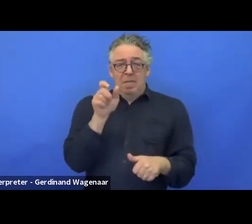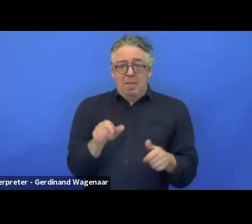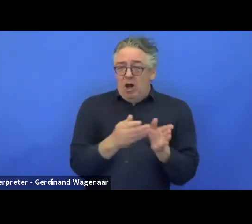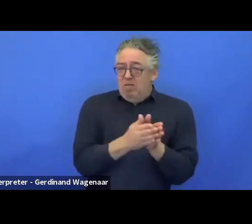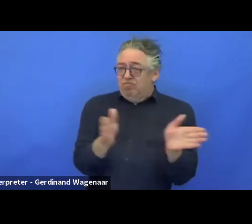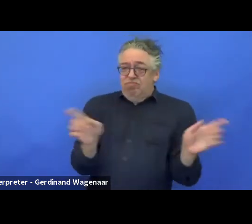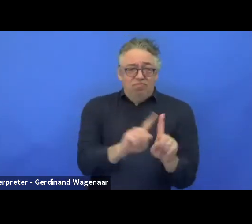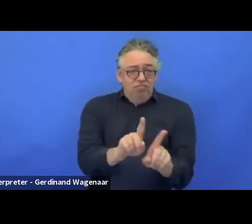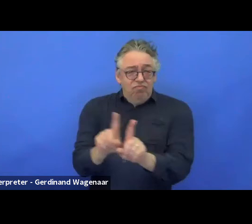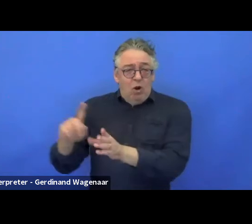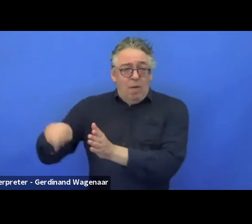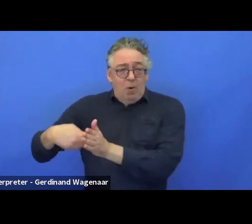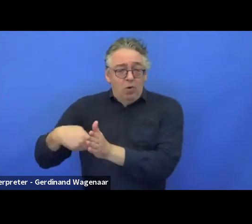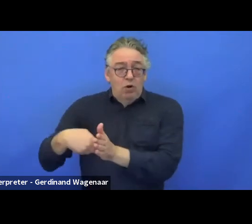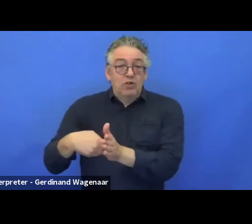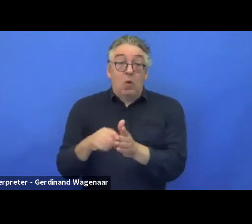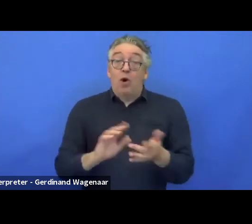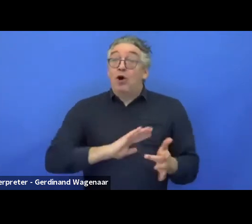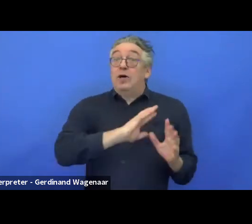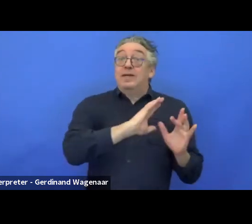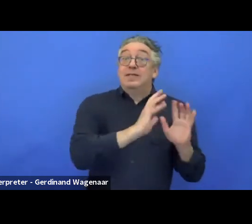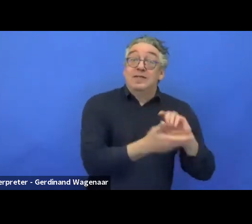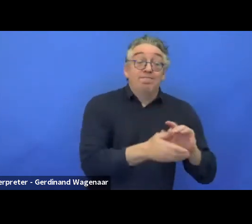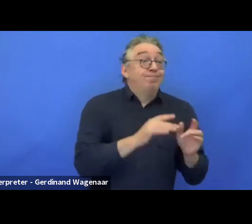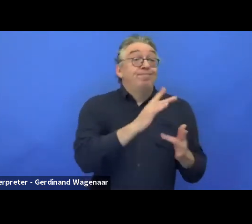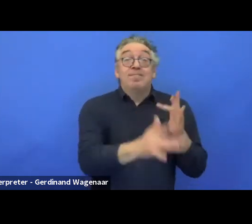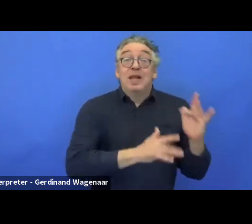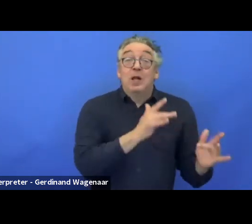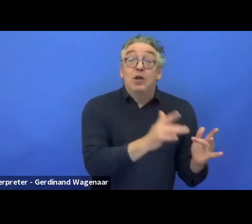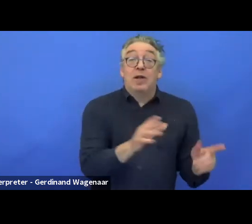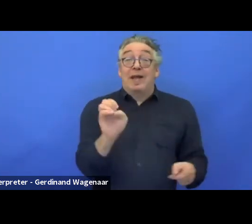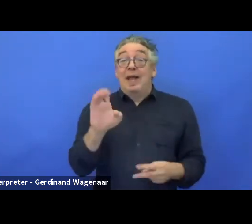across from eco, to cyber to artificial intelligence, everywhere.